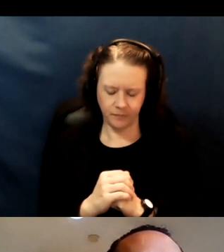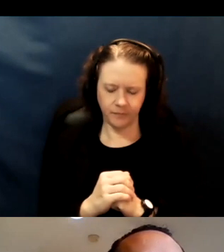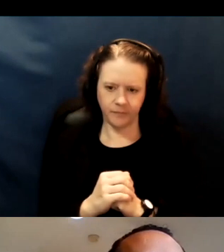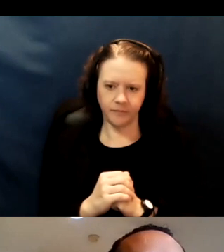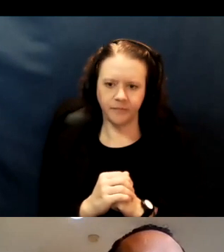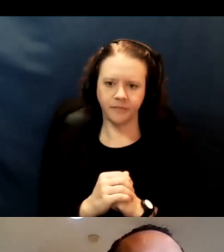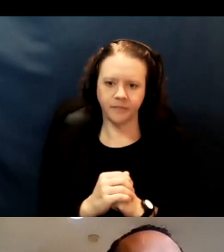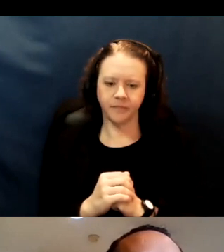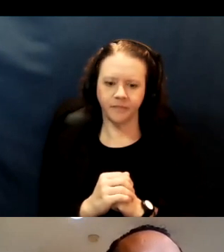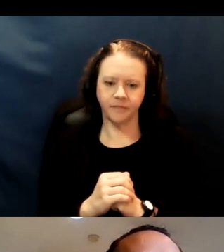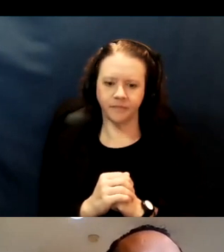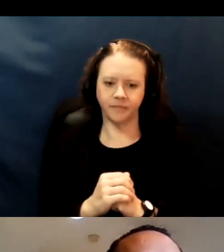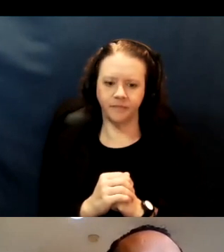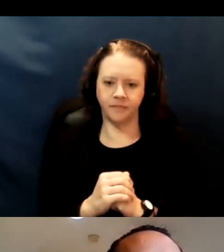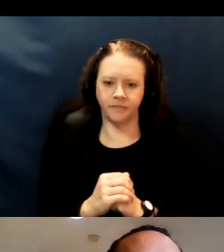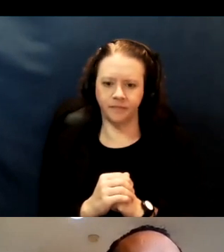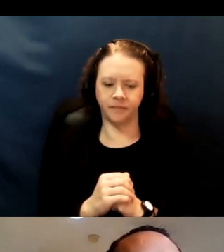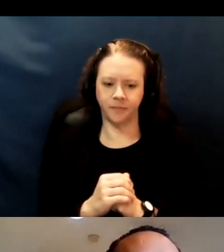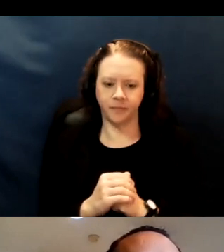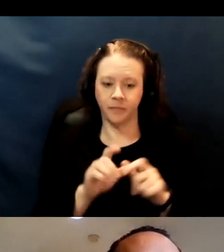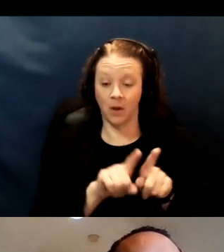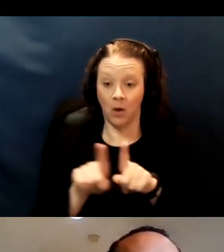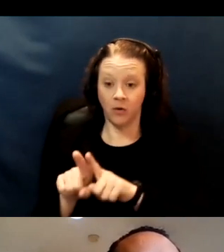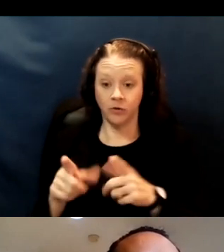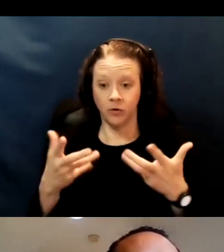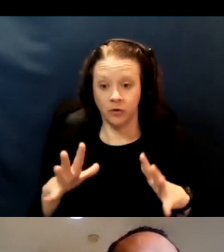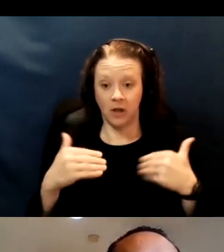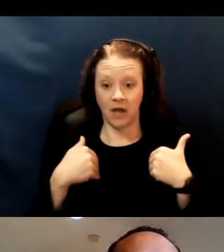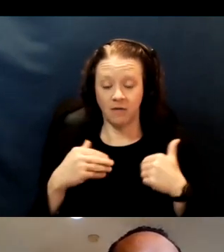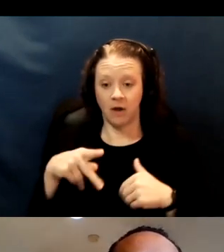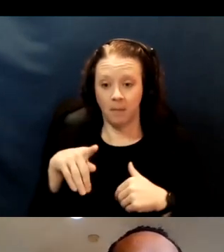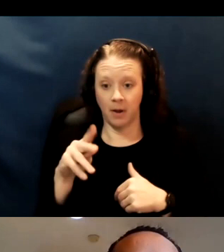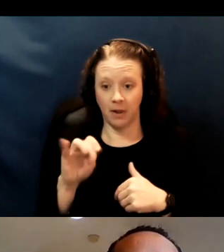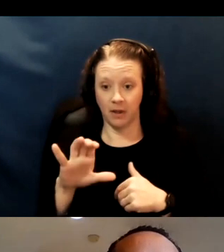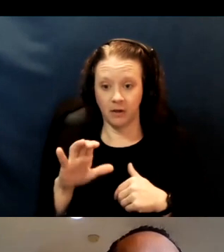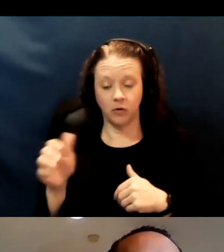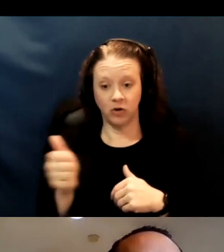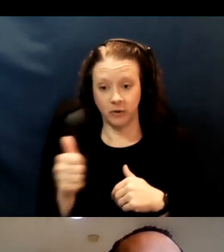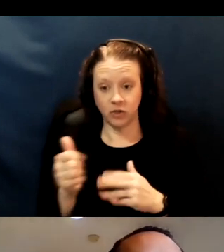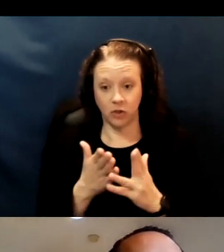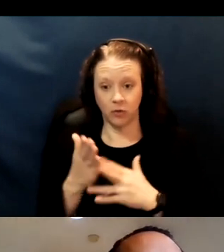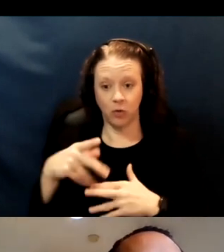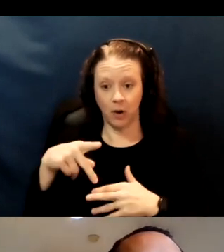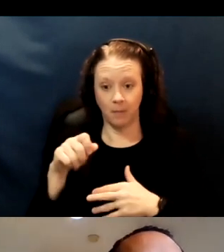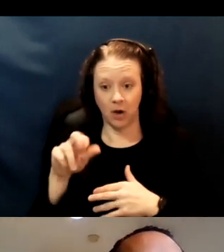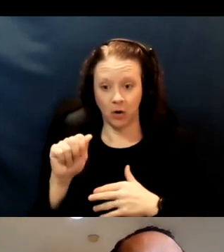There is public transportation available either through paratransit or BARTs